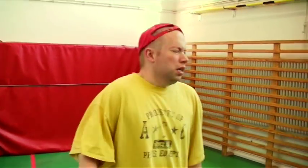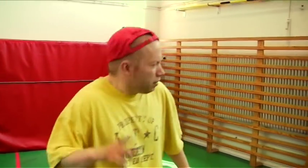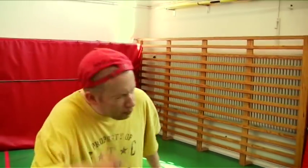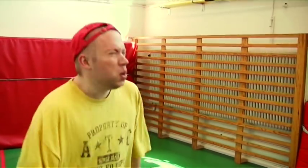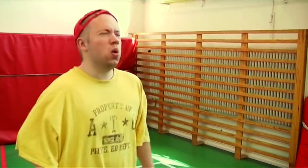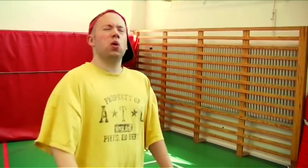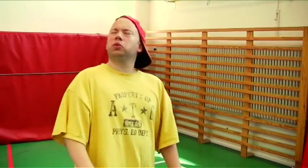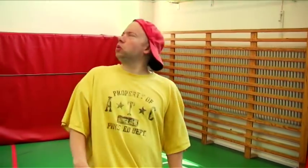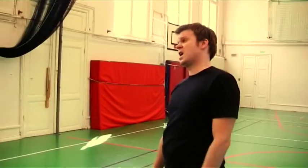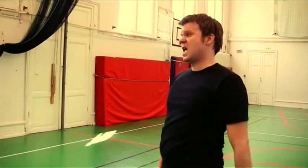This is cheating!!